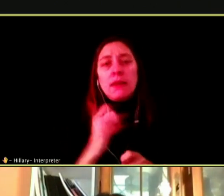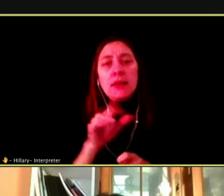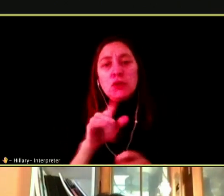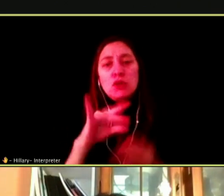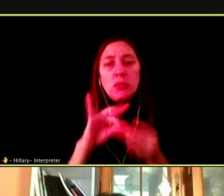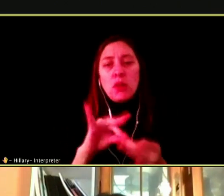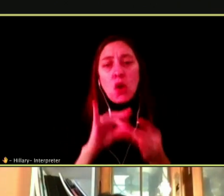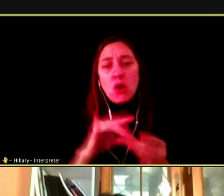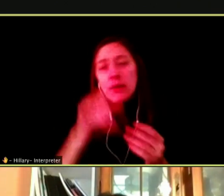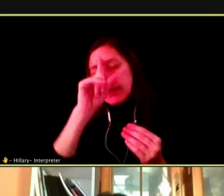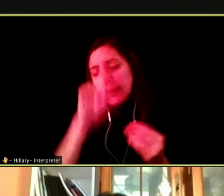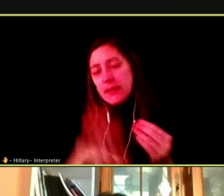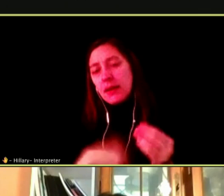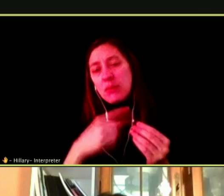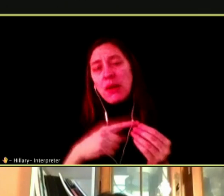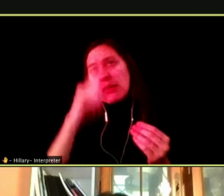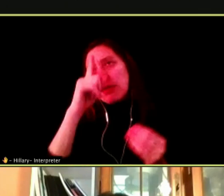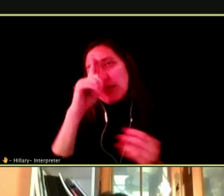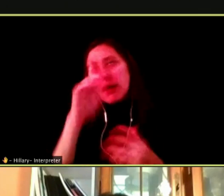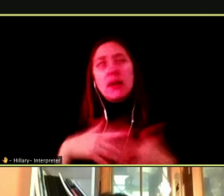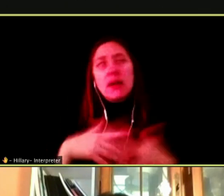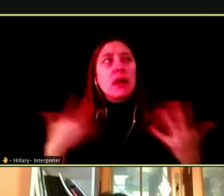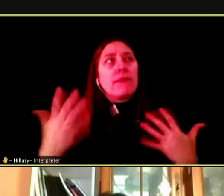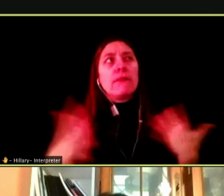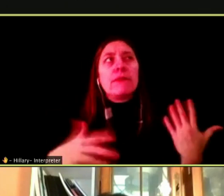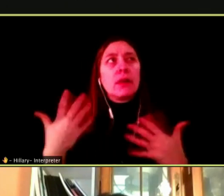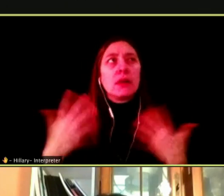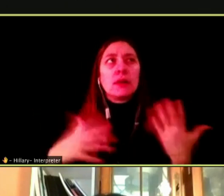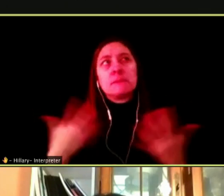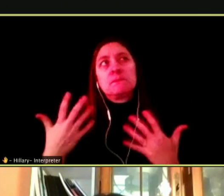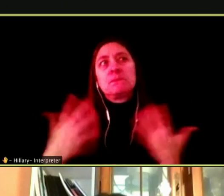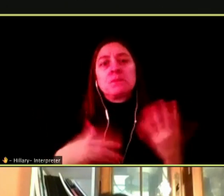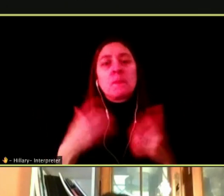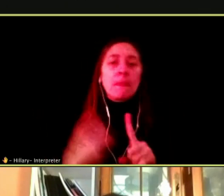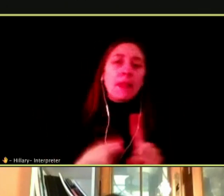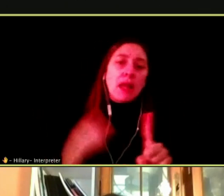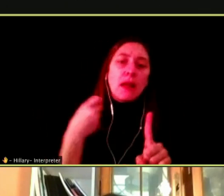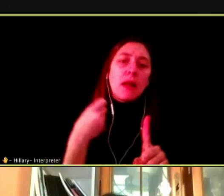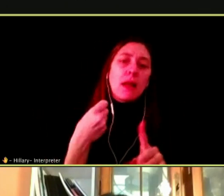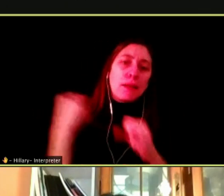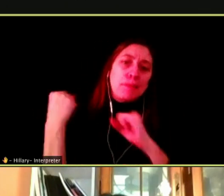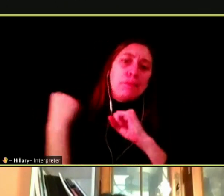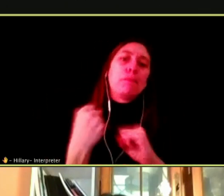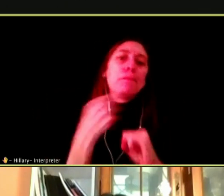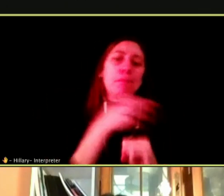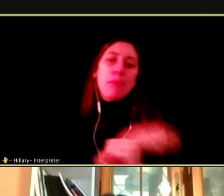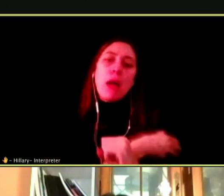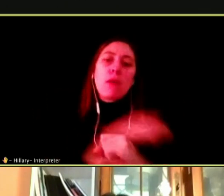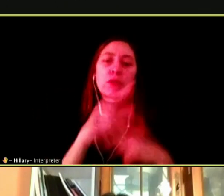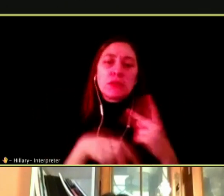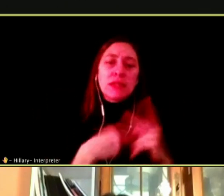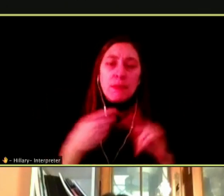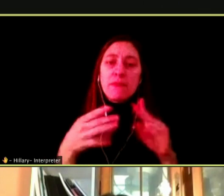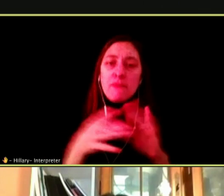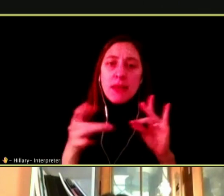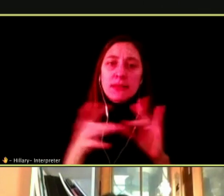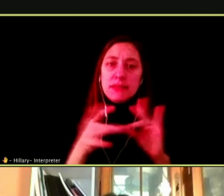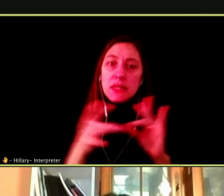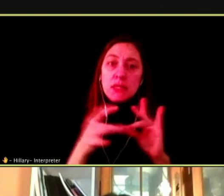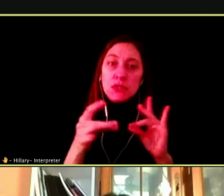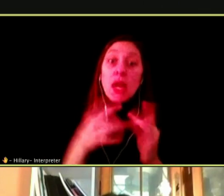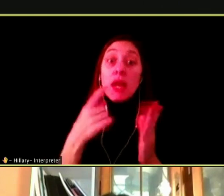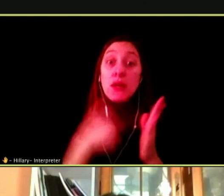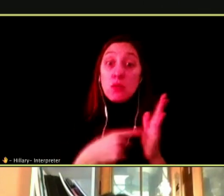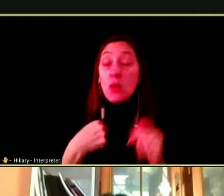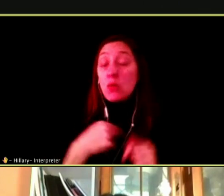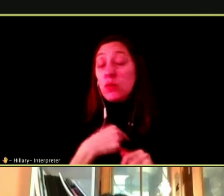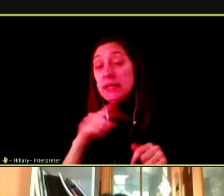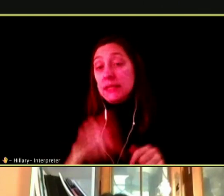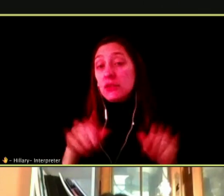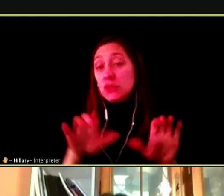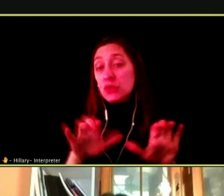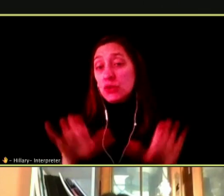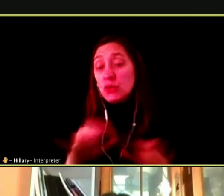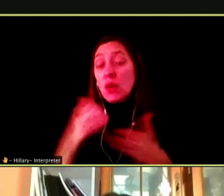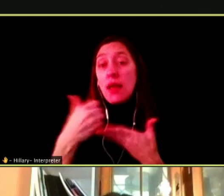TO WHAT A POWERFUL MESSAGE THAT CAN BE AND WHAT WE CAN DO IN ORDER TO HELP STUDENTS UNDERSTAND